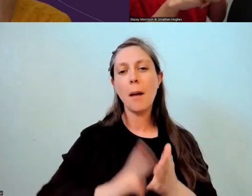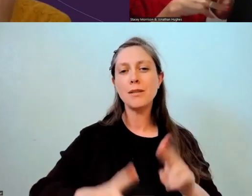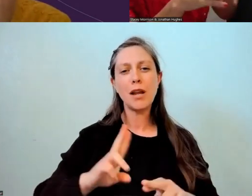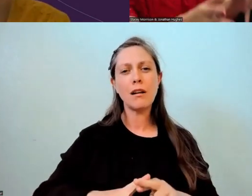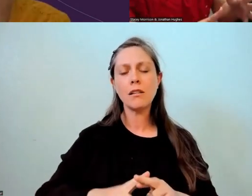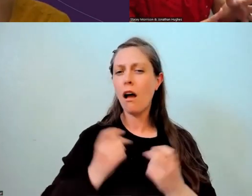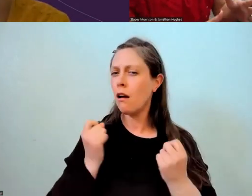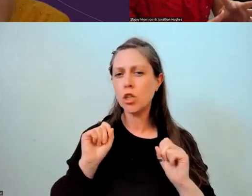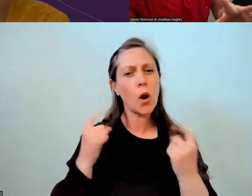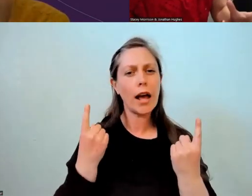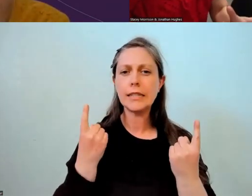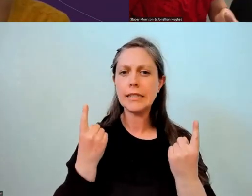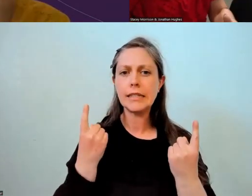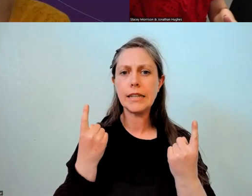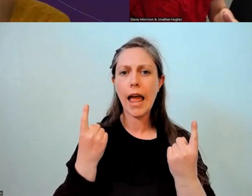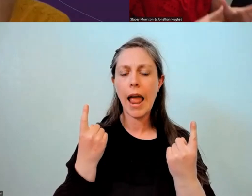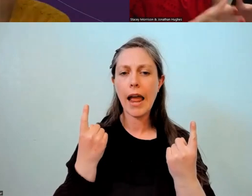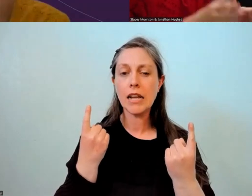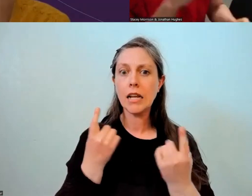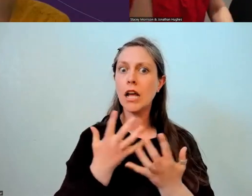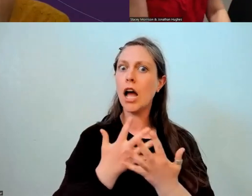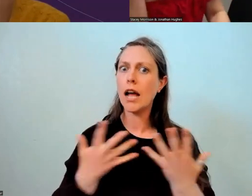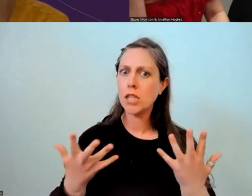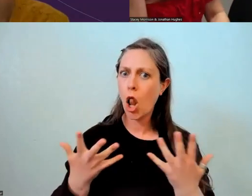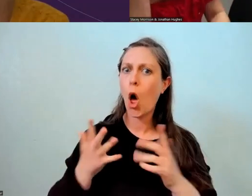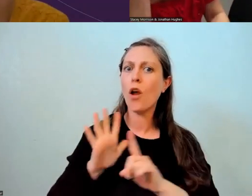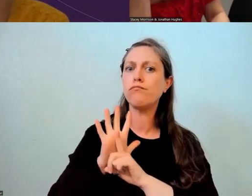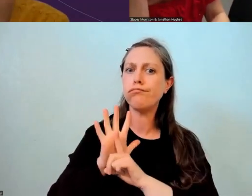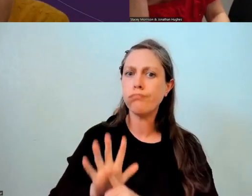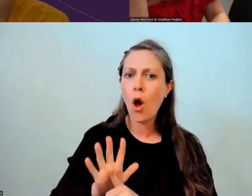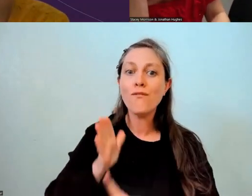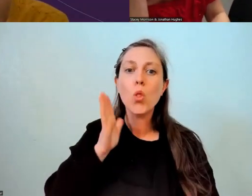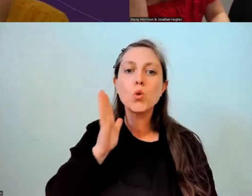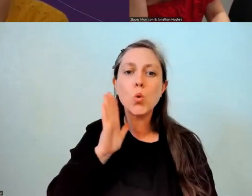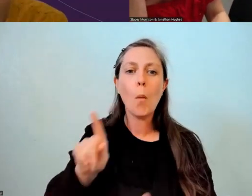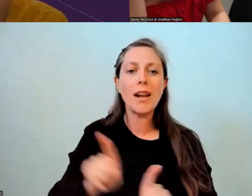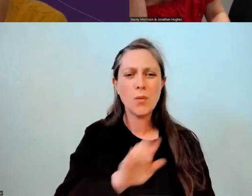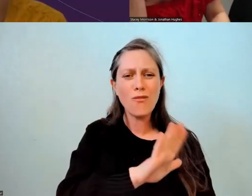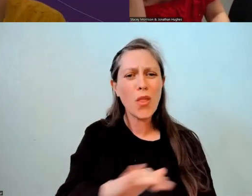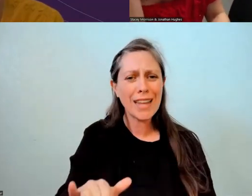what a big load they're putting not only on the kura, but also their tamariki, if they're not supporting at home.